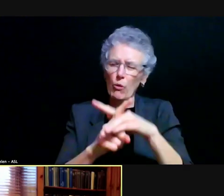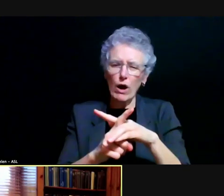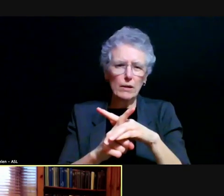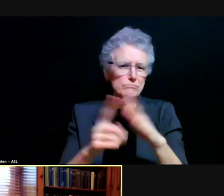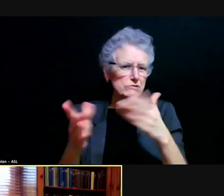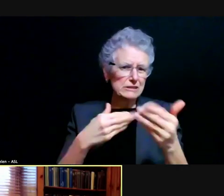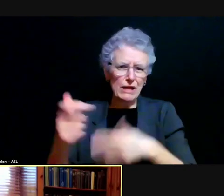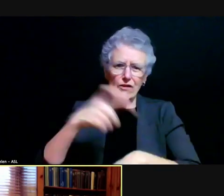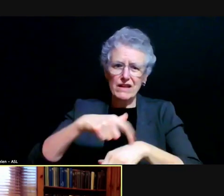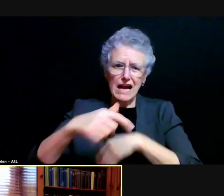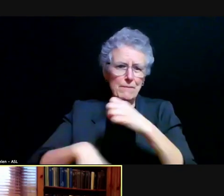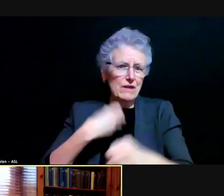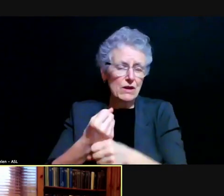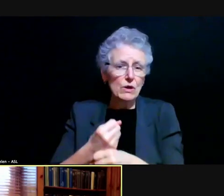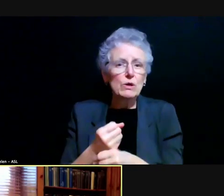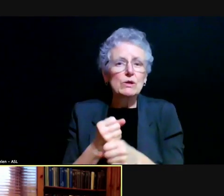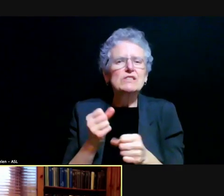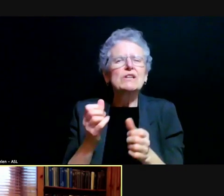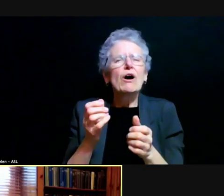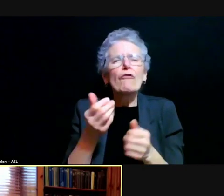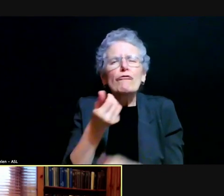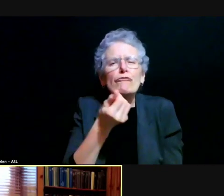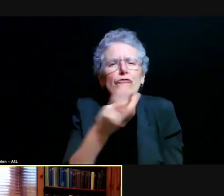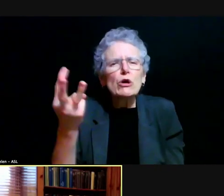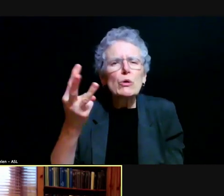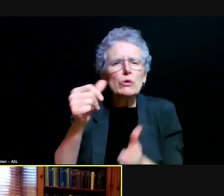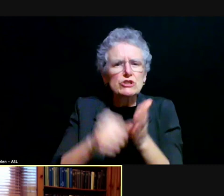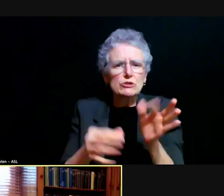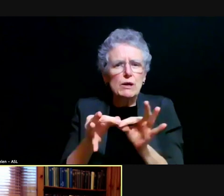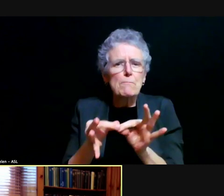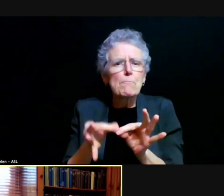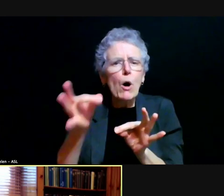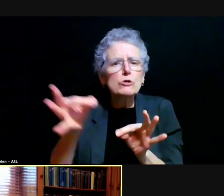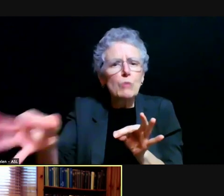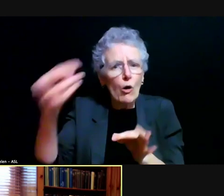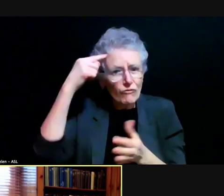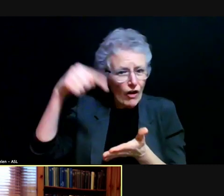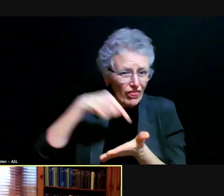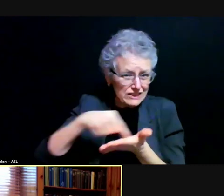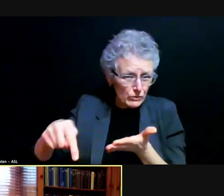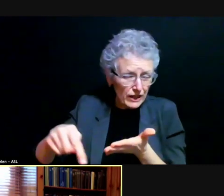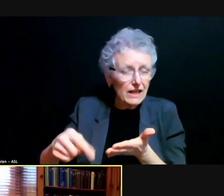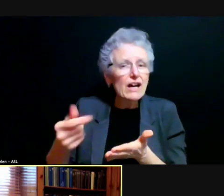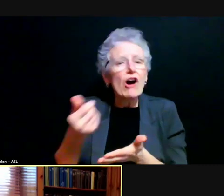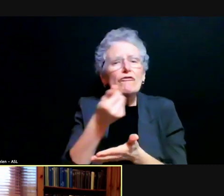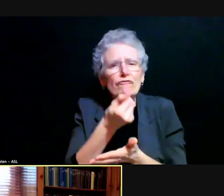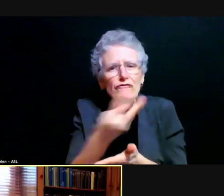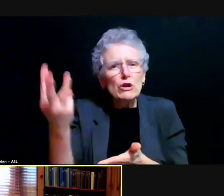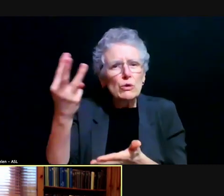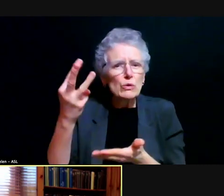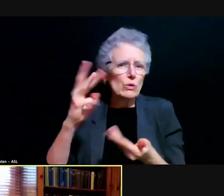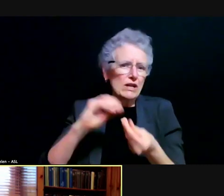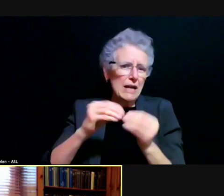Small numbers of surgeries have been postponed this week and small numbers of elective surgeries are postponed for next week.